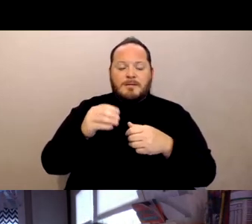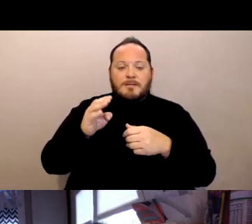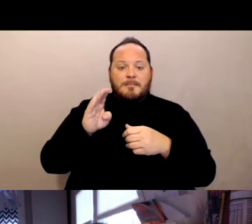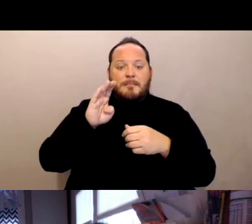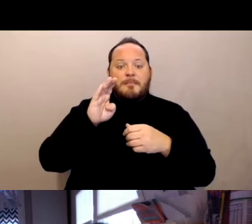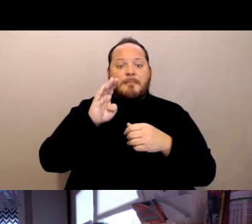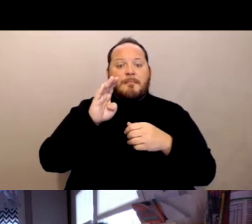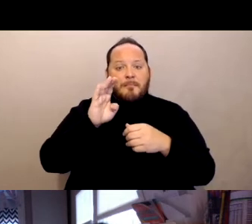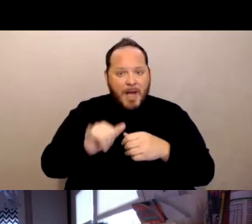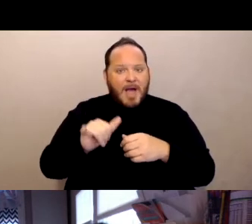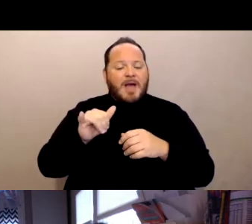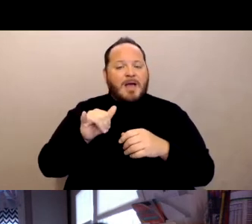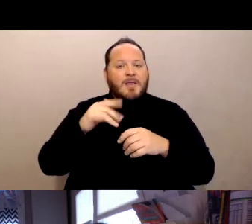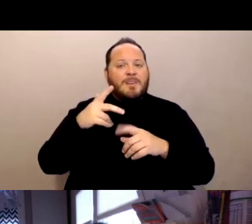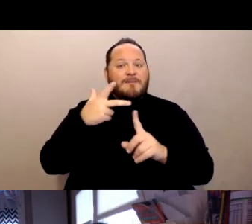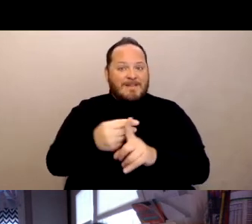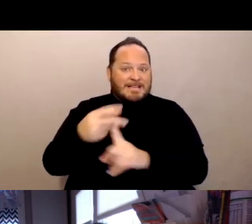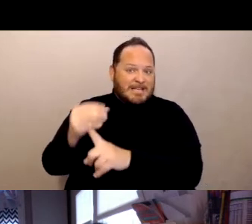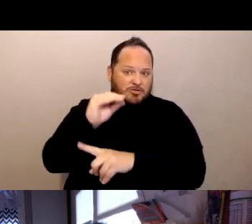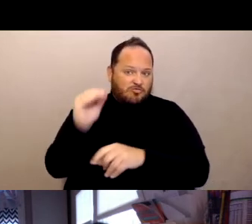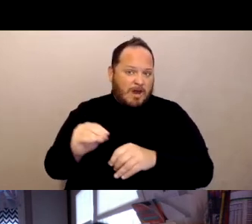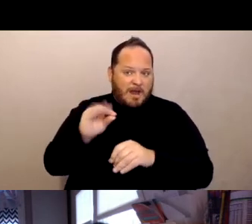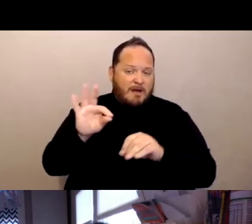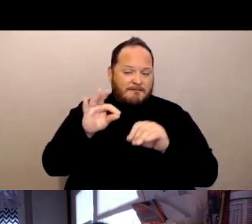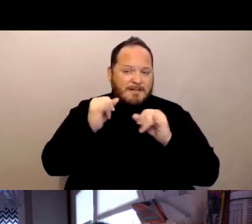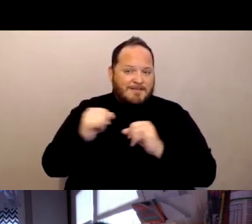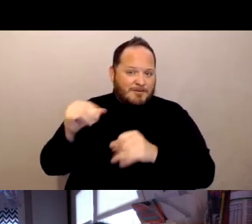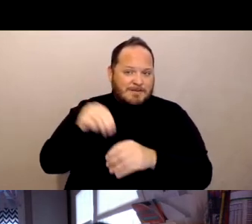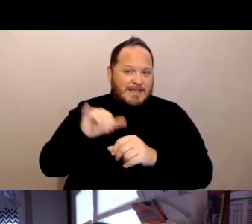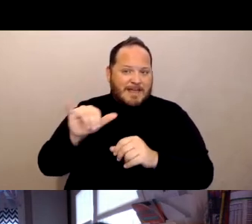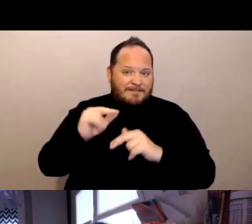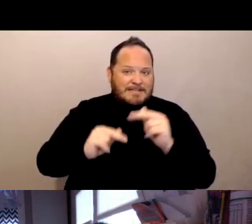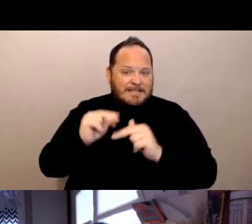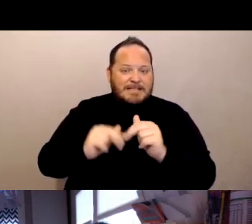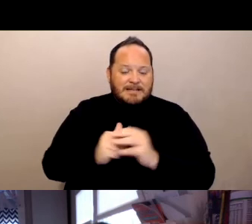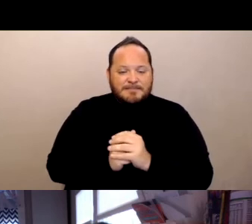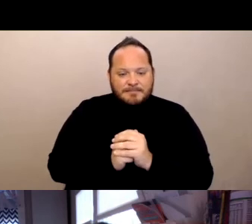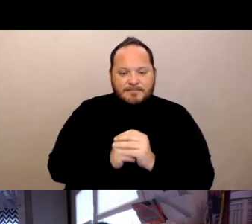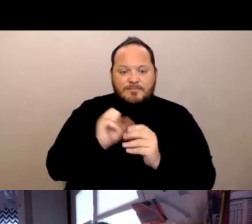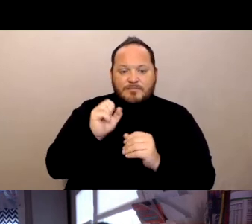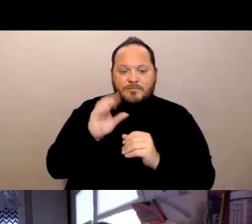of the residents inside the facility. So facilities with a vaccination rate of 70%